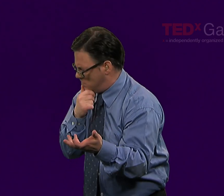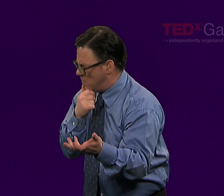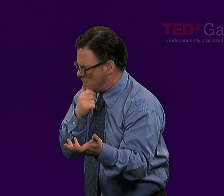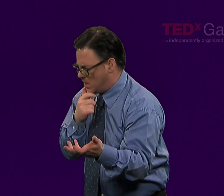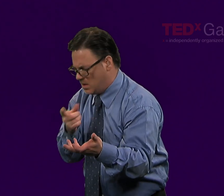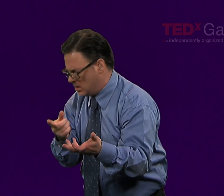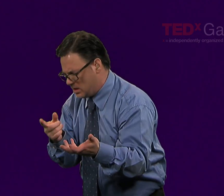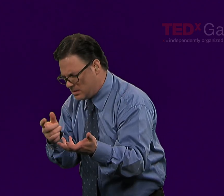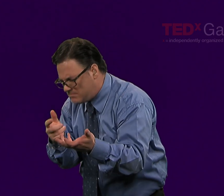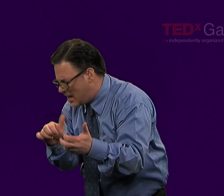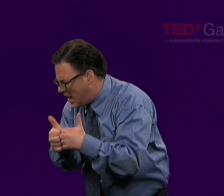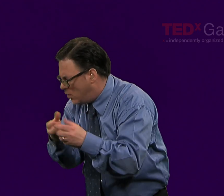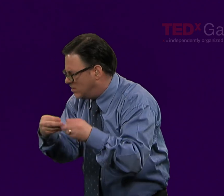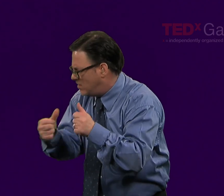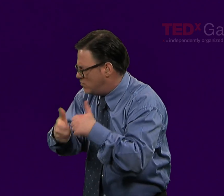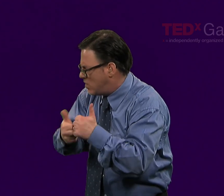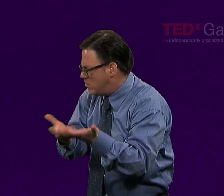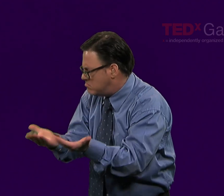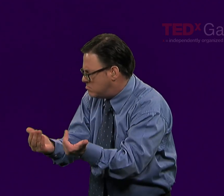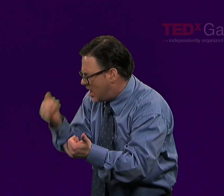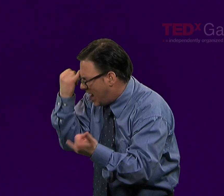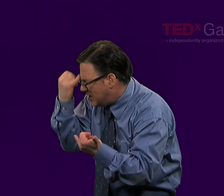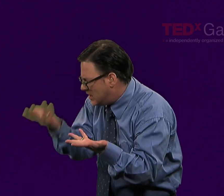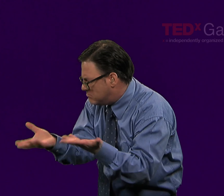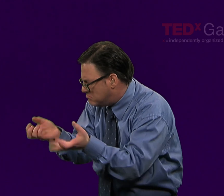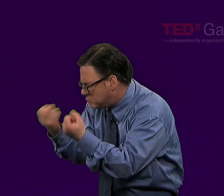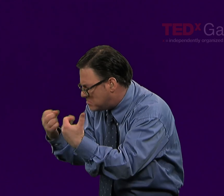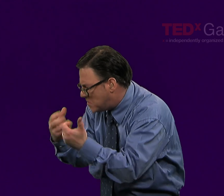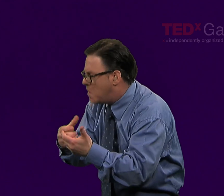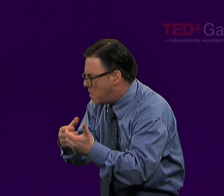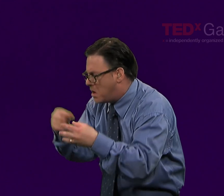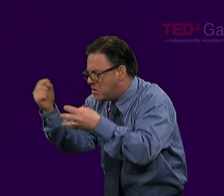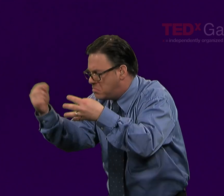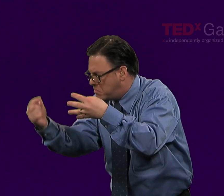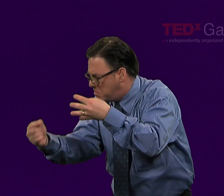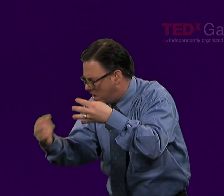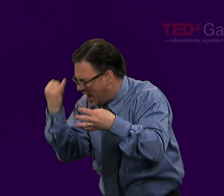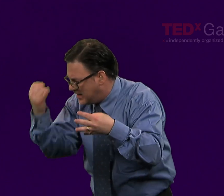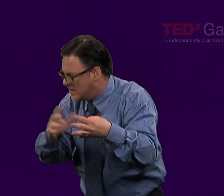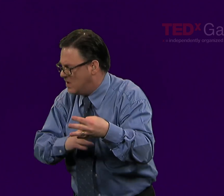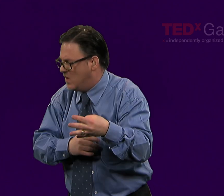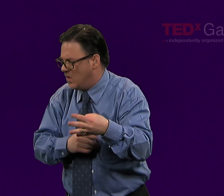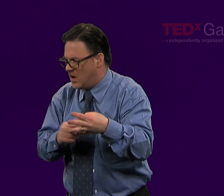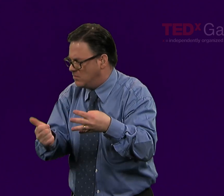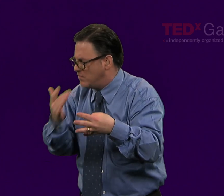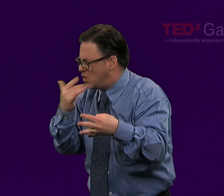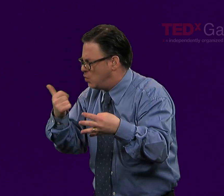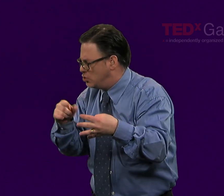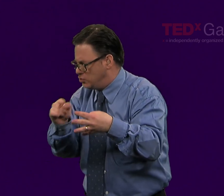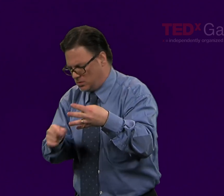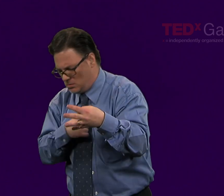Then, solicit from them what their ideas for solutions are. And then they can have owned that process,